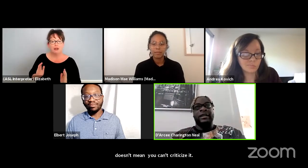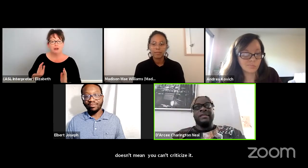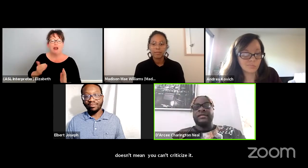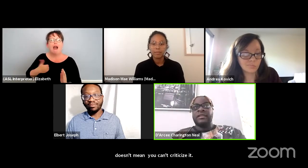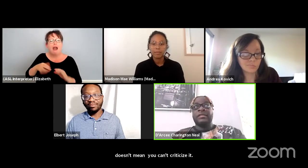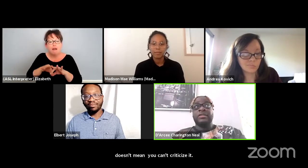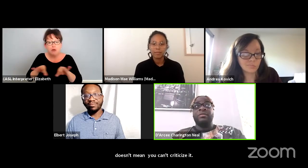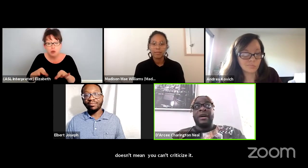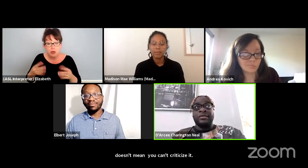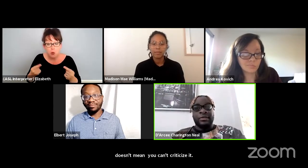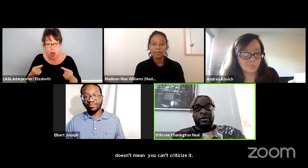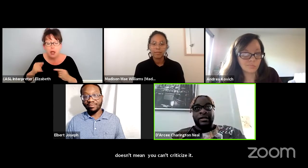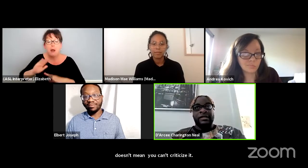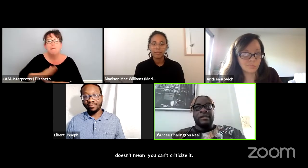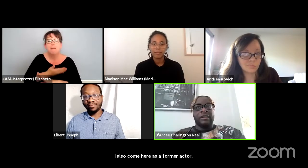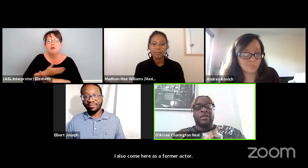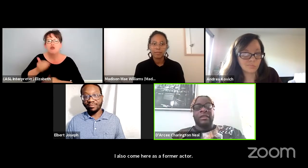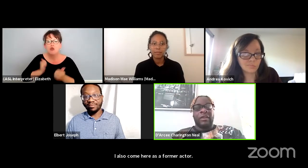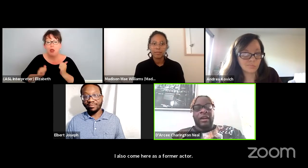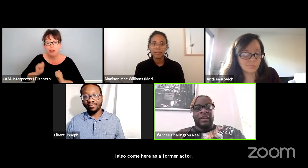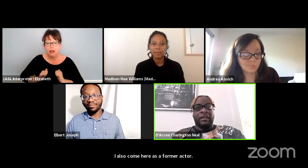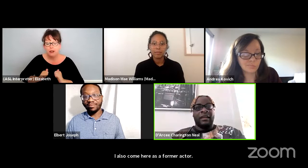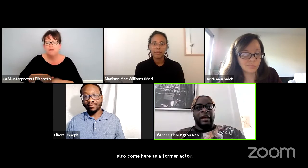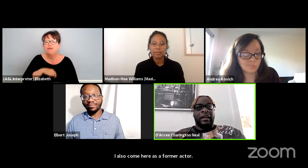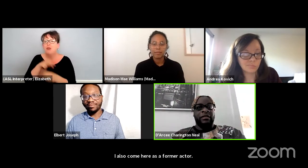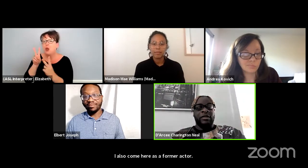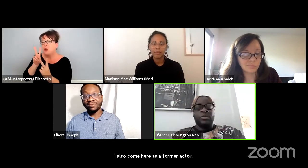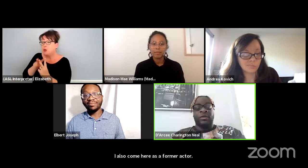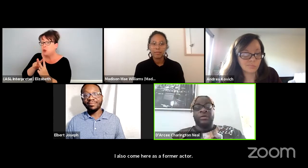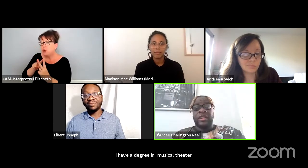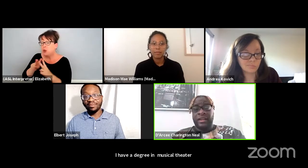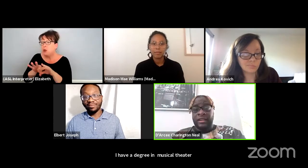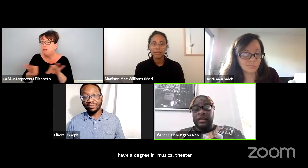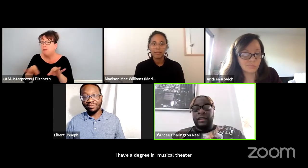as two master's degrees in creative writing and rhetorical theory.